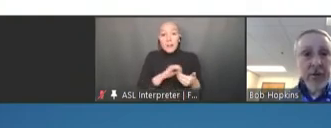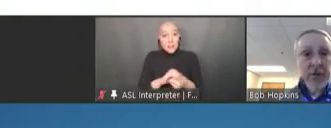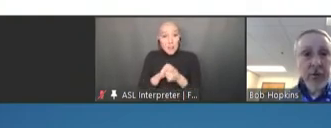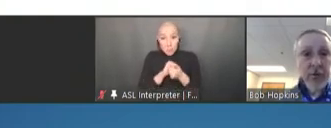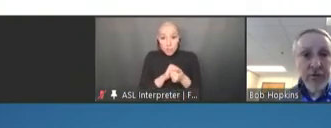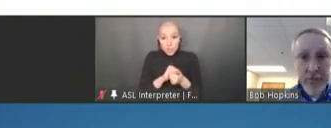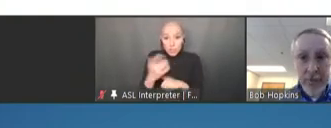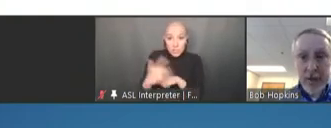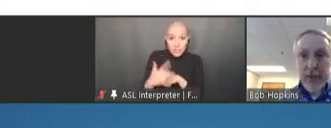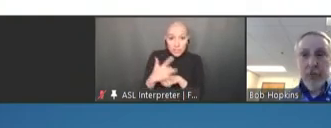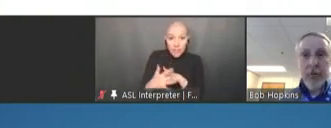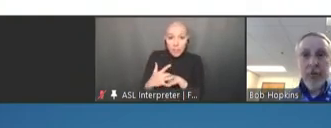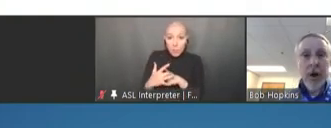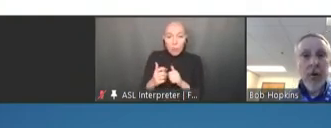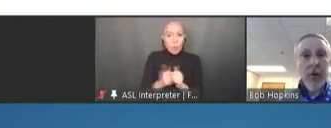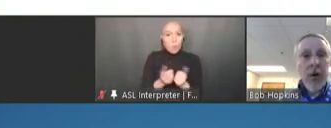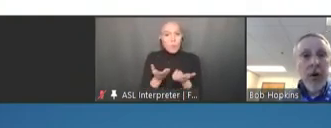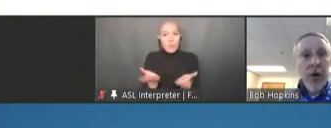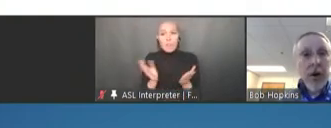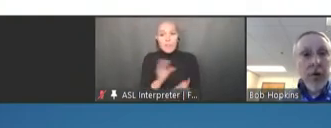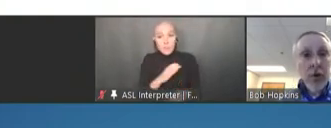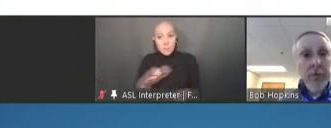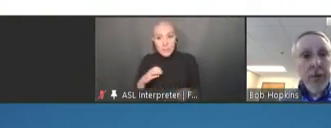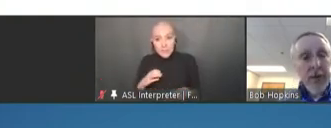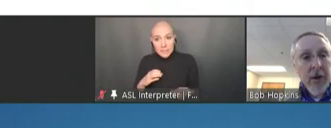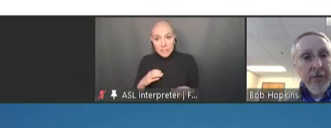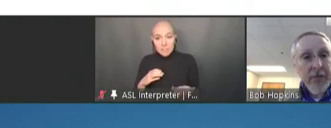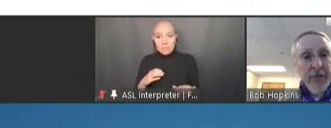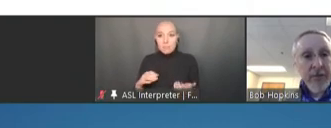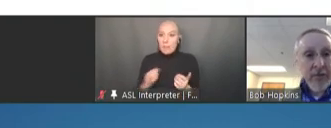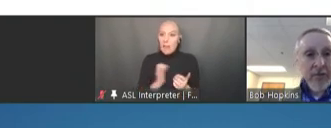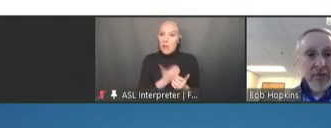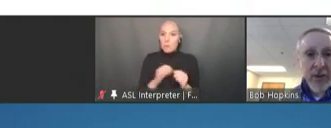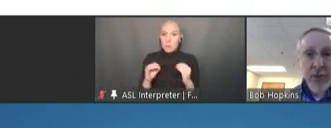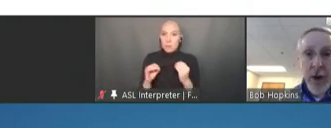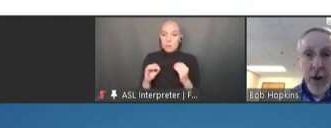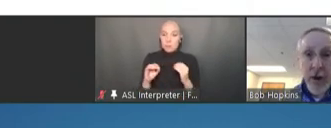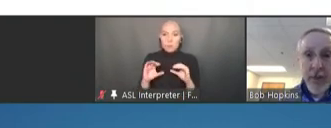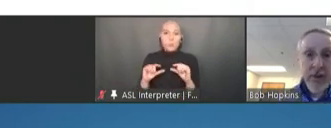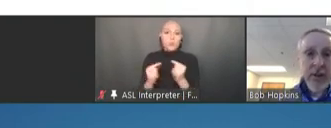through this committee, through our group with the Office of Infectious Disease Policy,